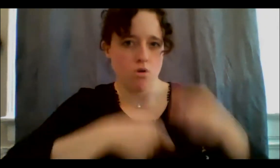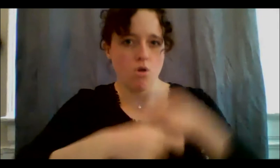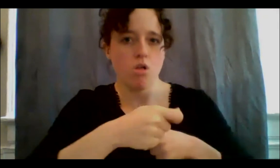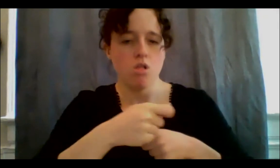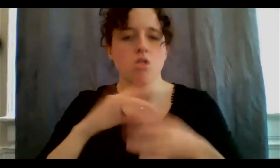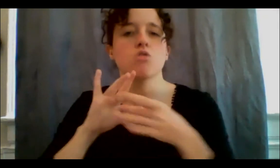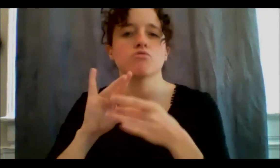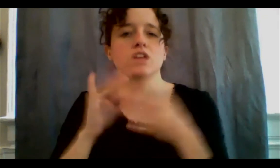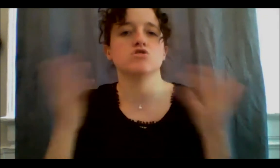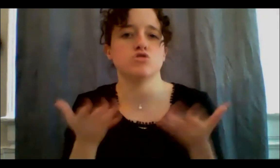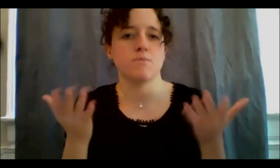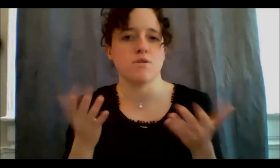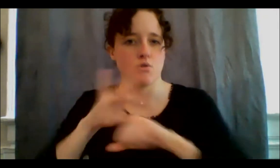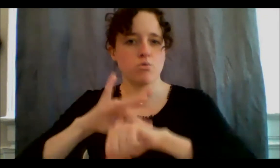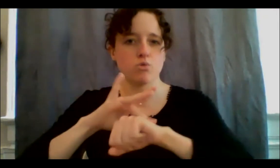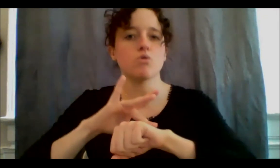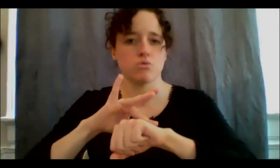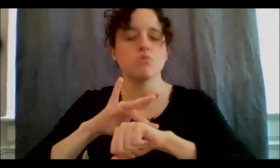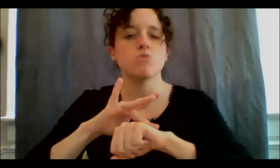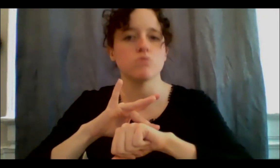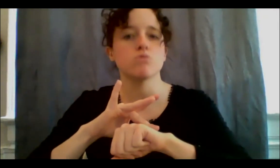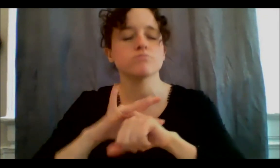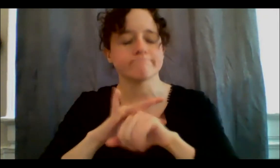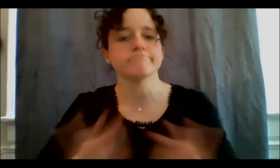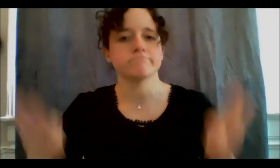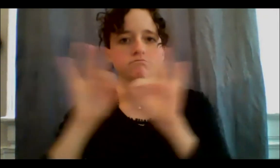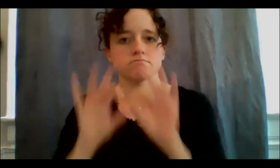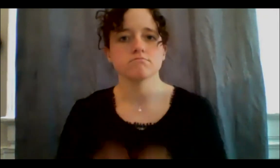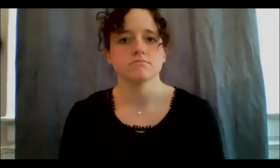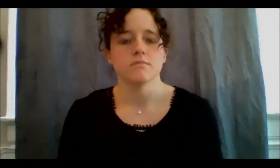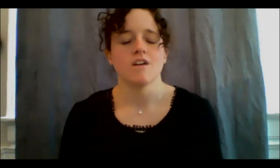today to talk to you about many of those plants, and we'll have an opportunity